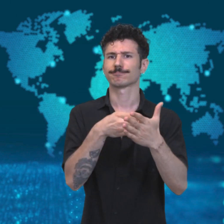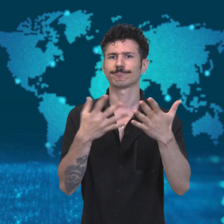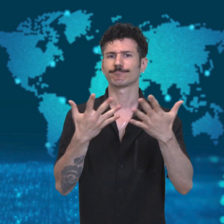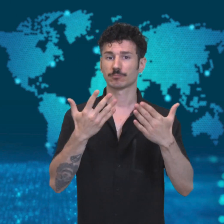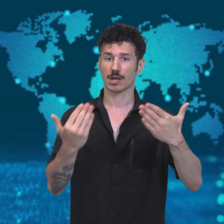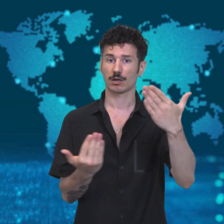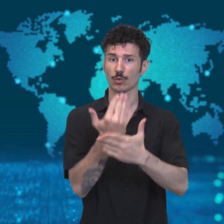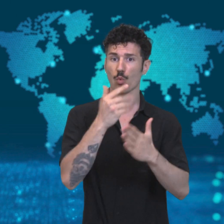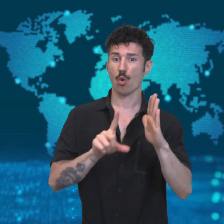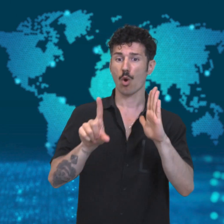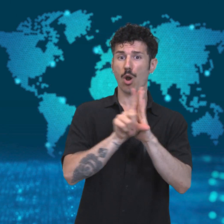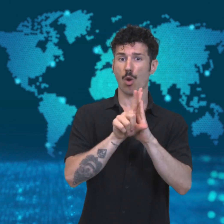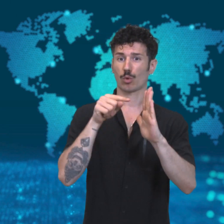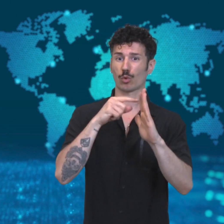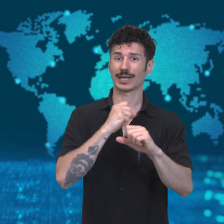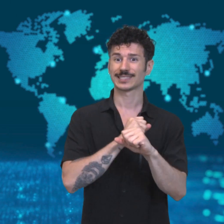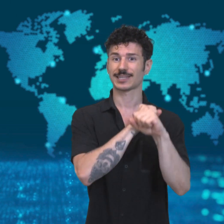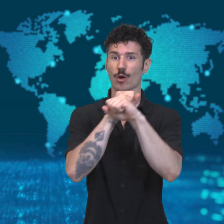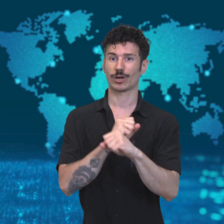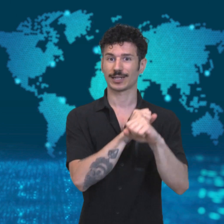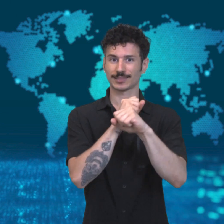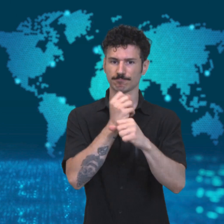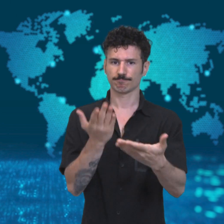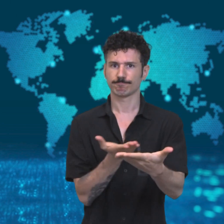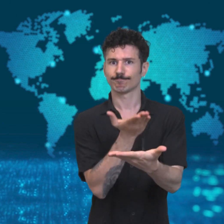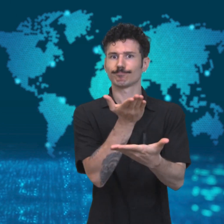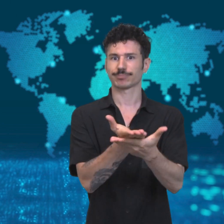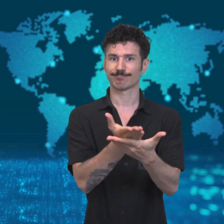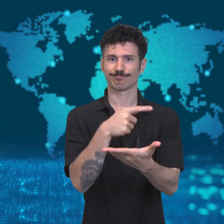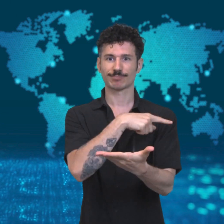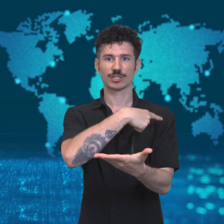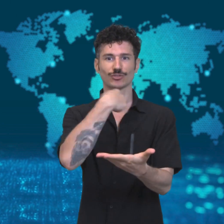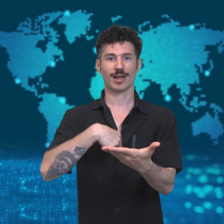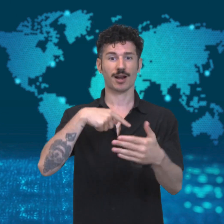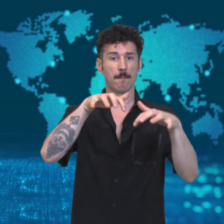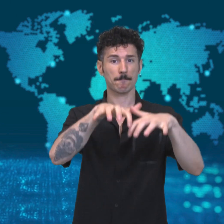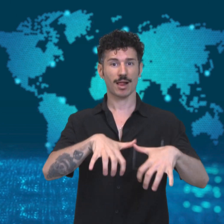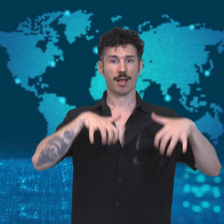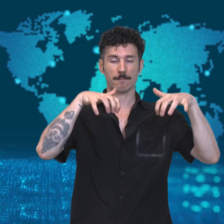marched the streets of Hong Kong to oppose a new